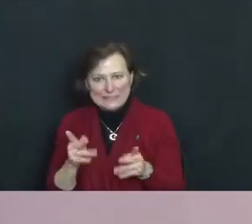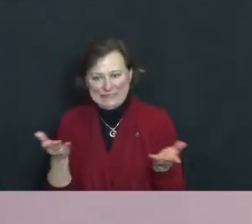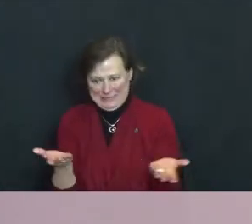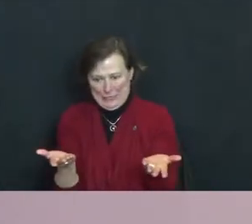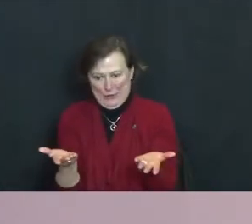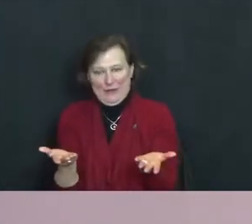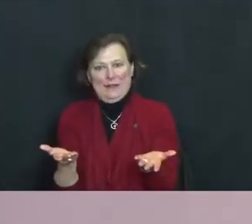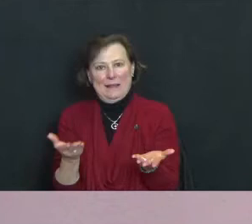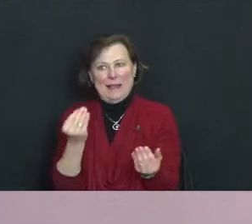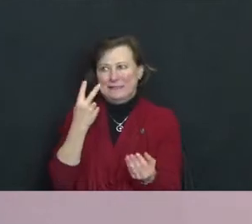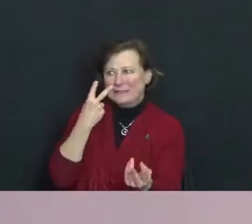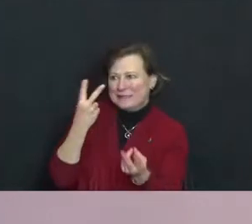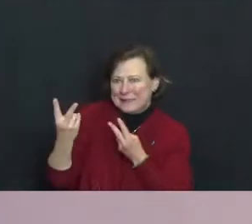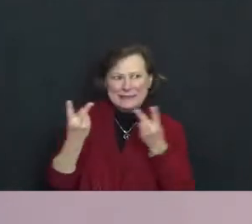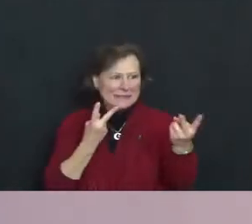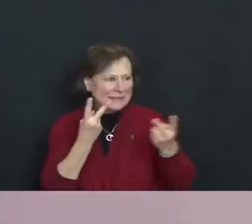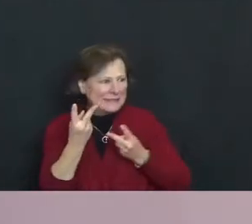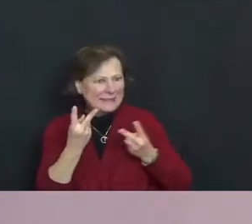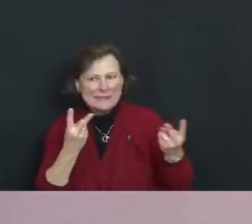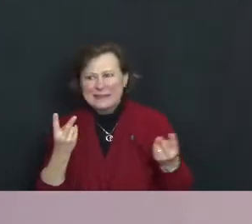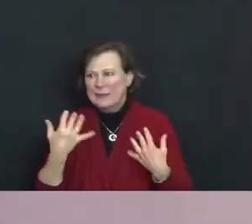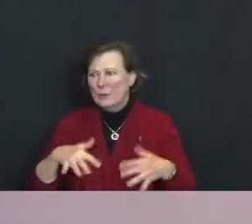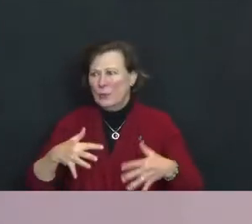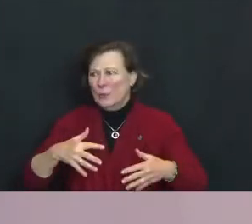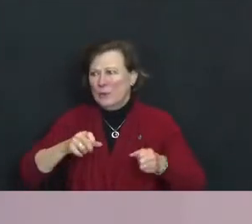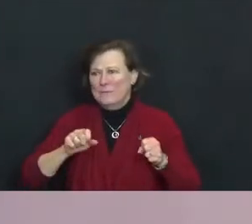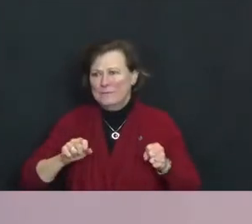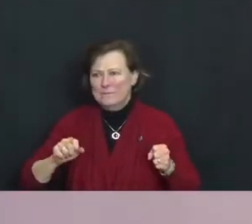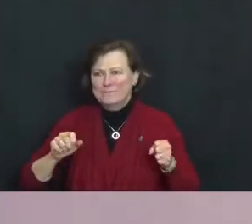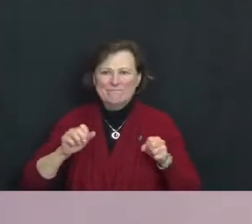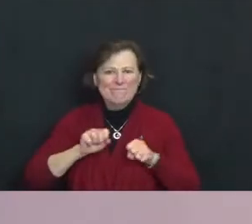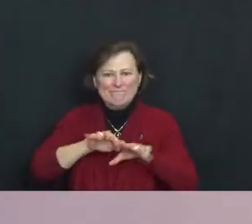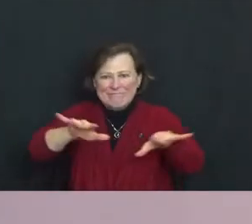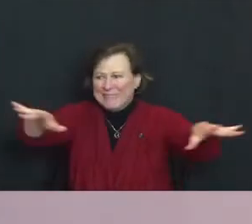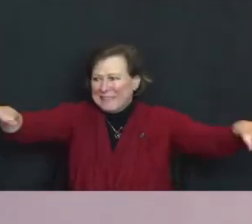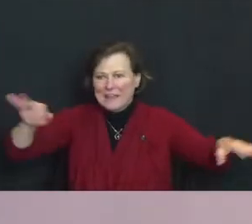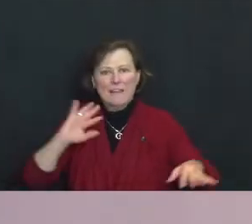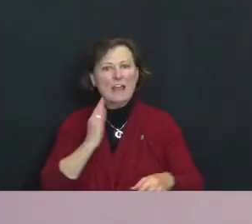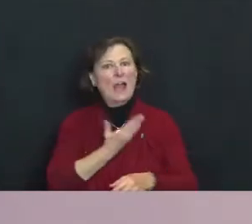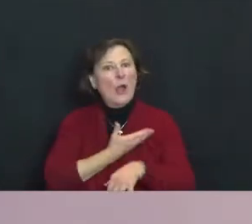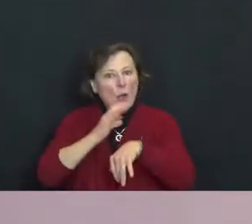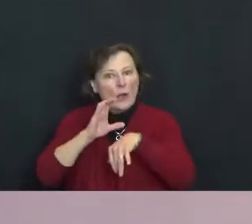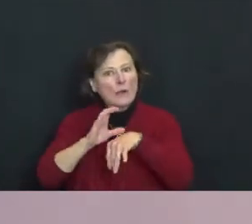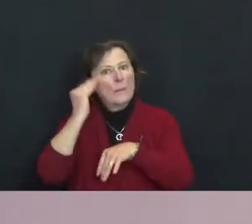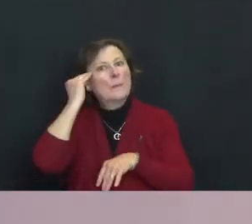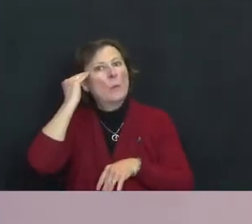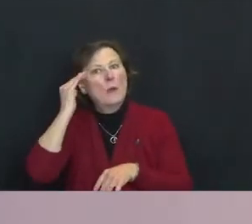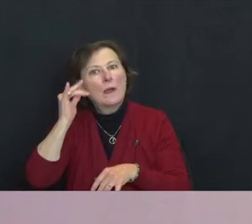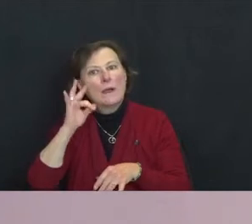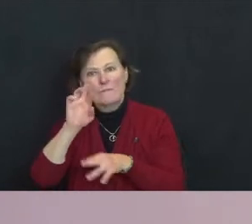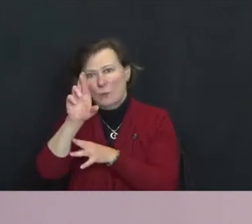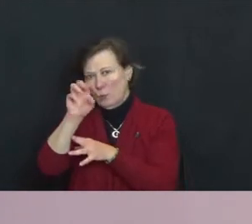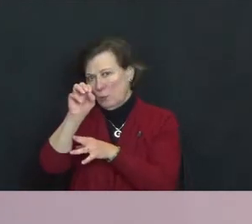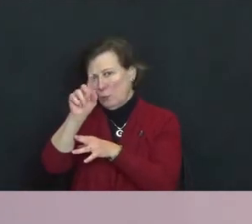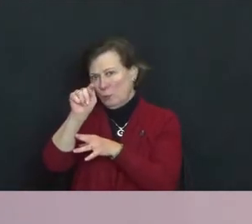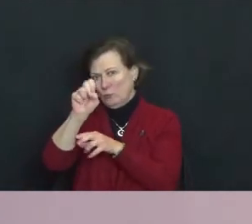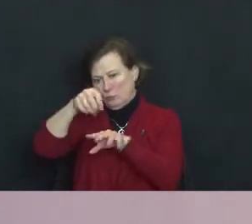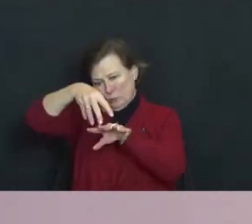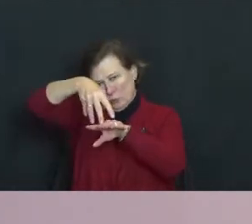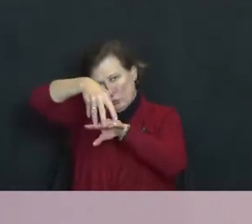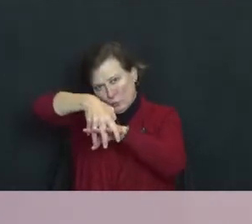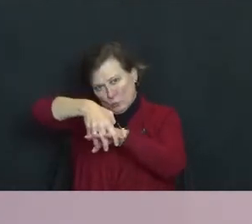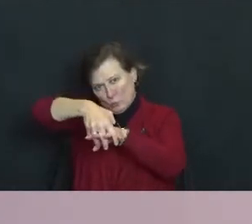visible tree of our Congregation, be aware of our roots that lie underground and cannot